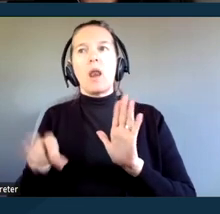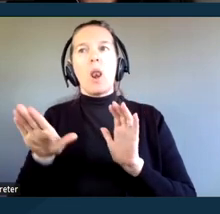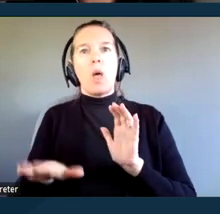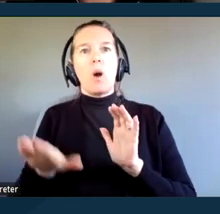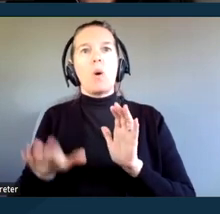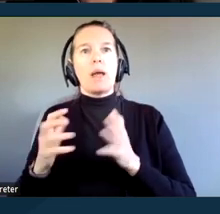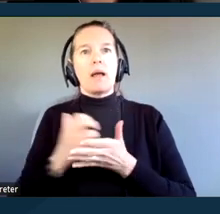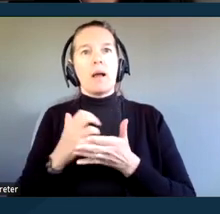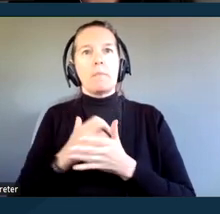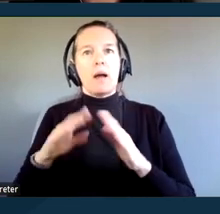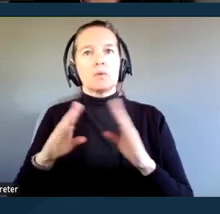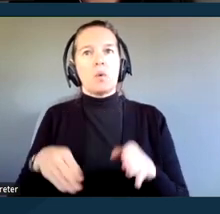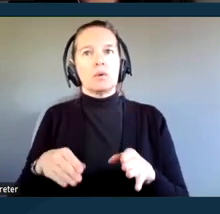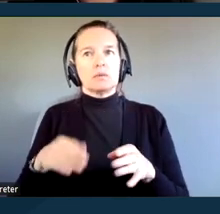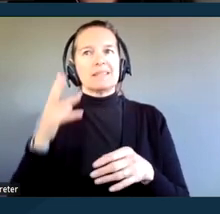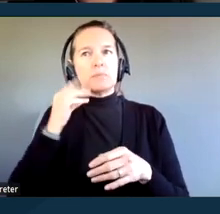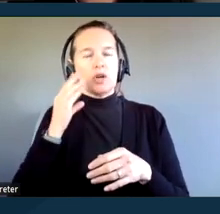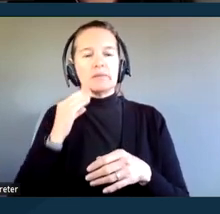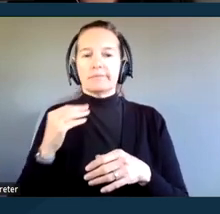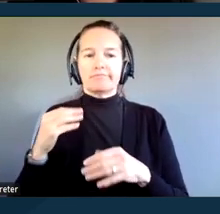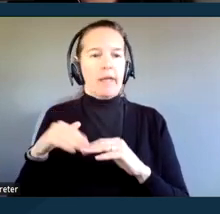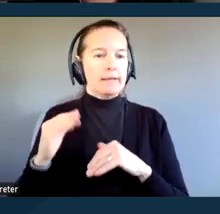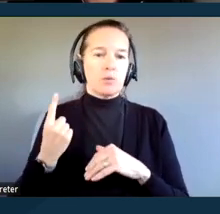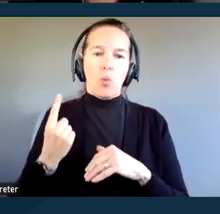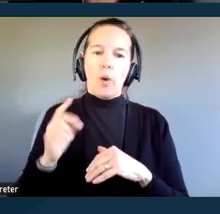at least one civil legal problem in the past year.